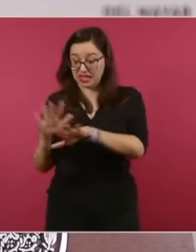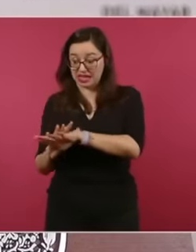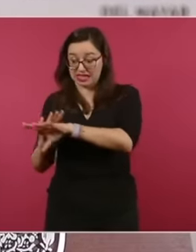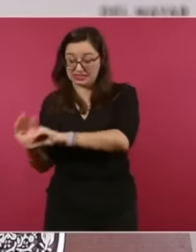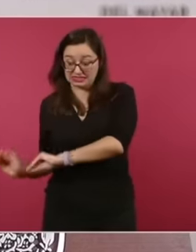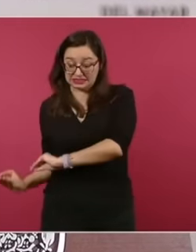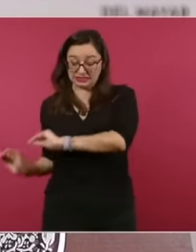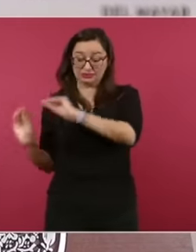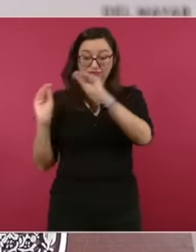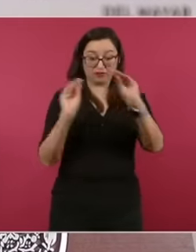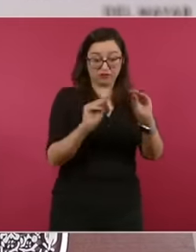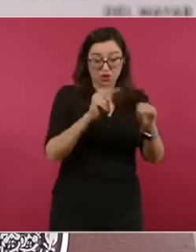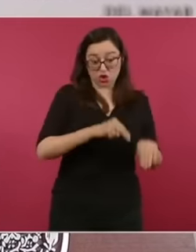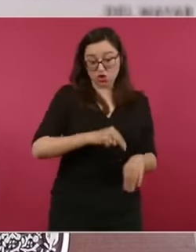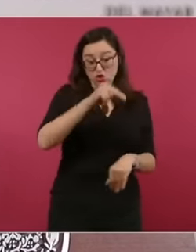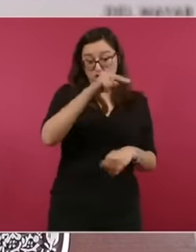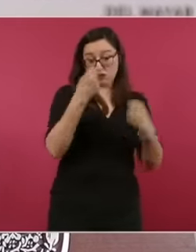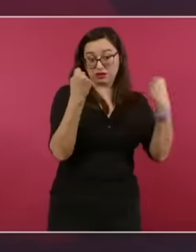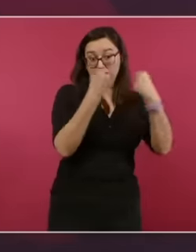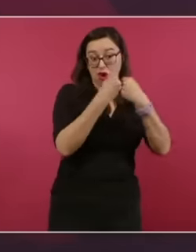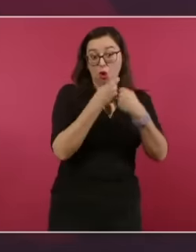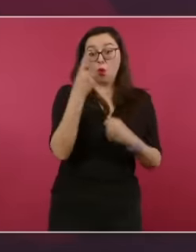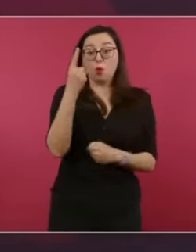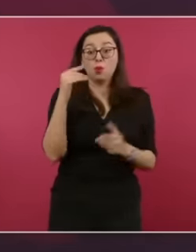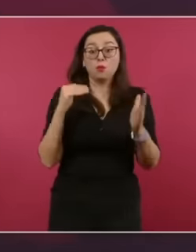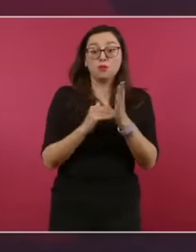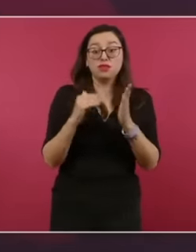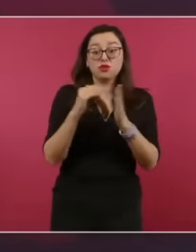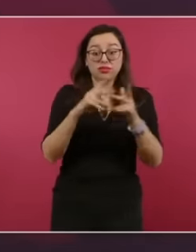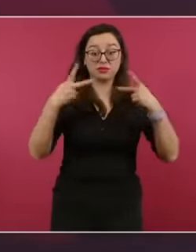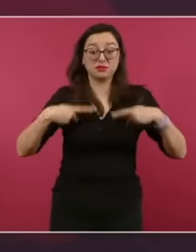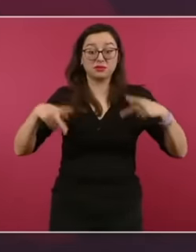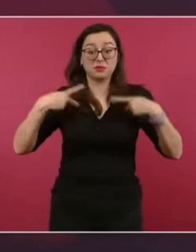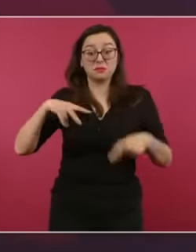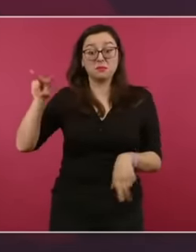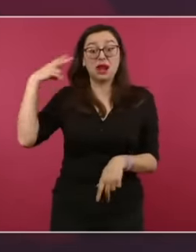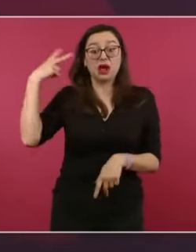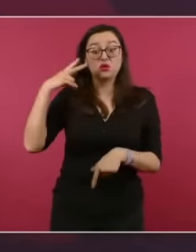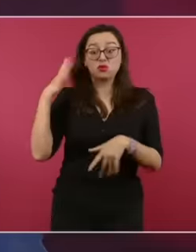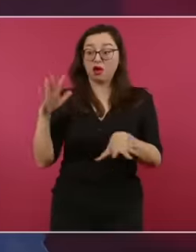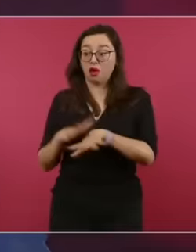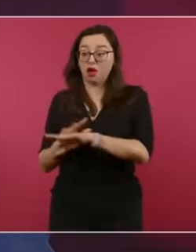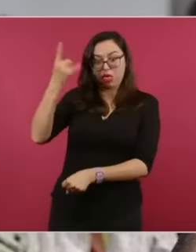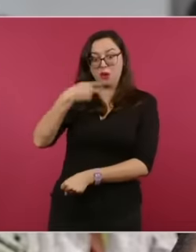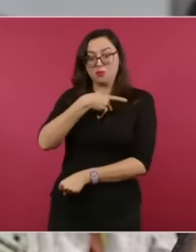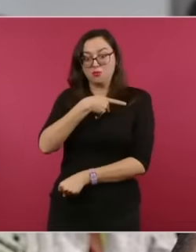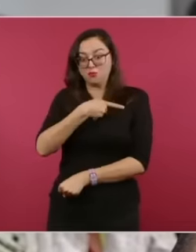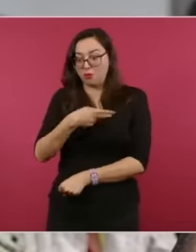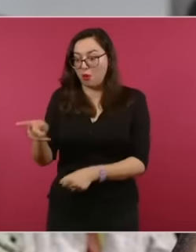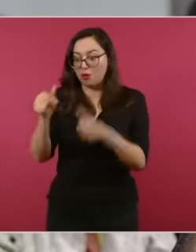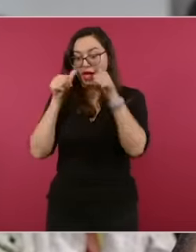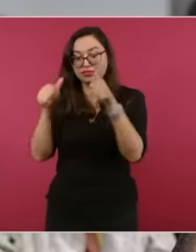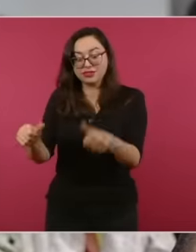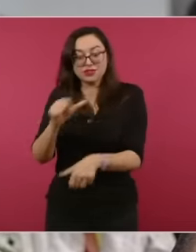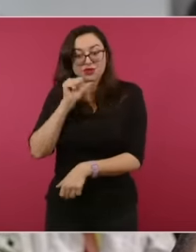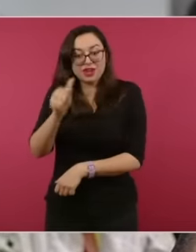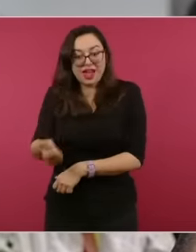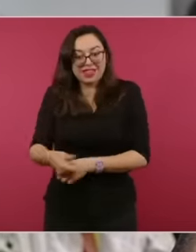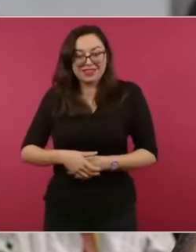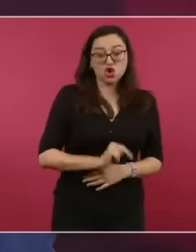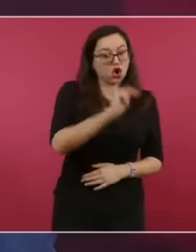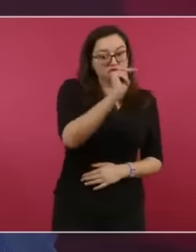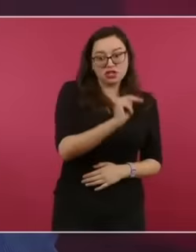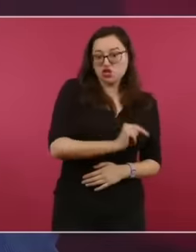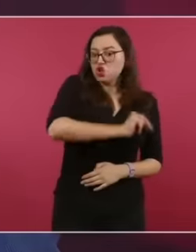border cities and the United States. throughout the neoliberal period